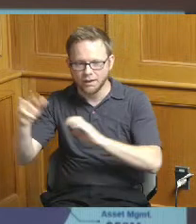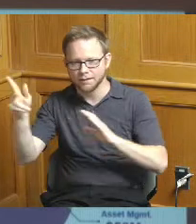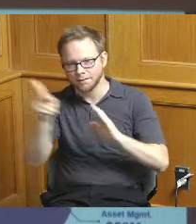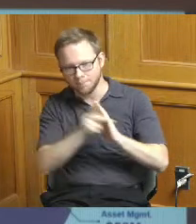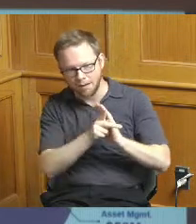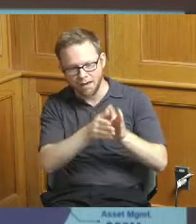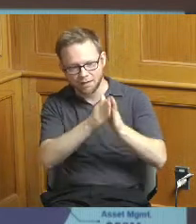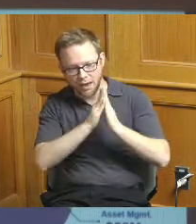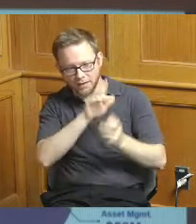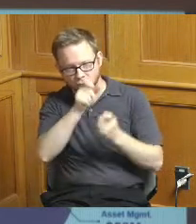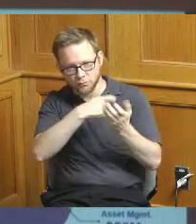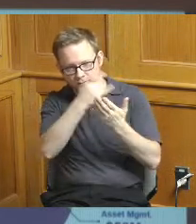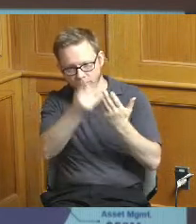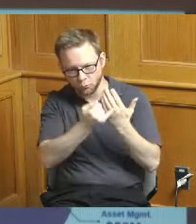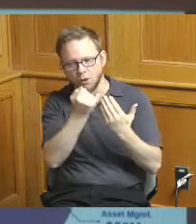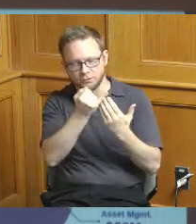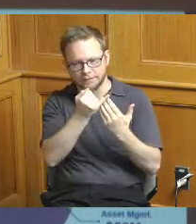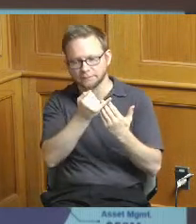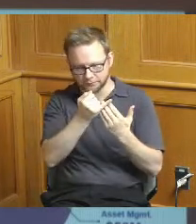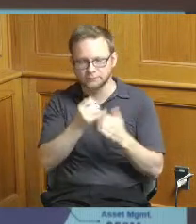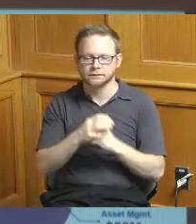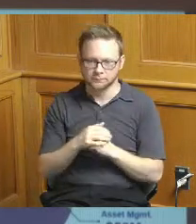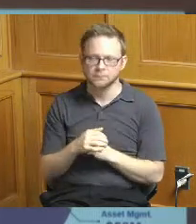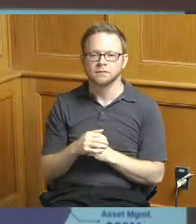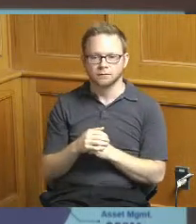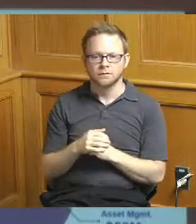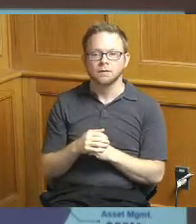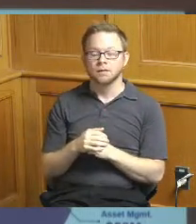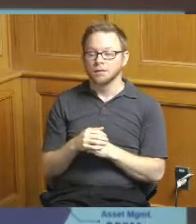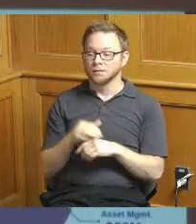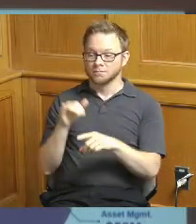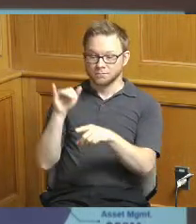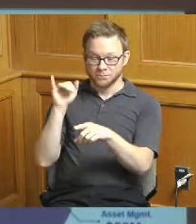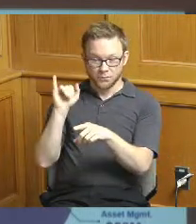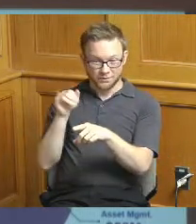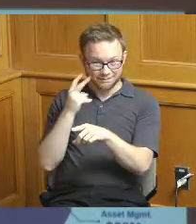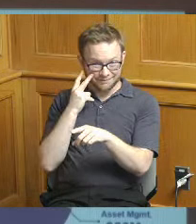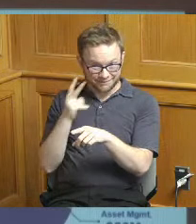appropriated at the beginning of the year but the breakdown and the goal really for a for us to be